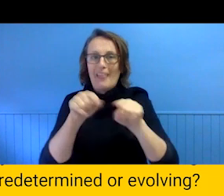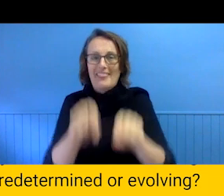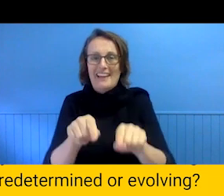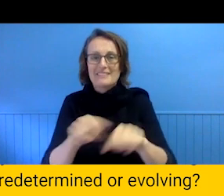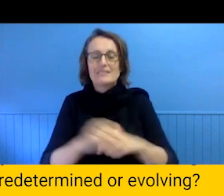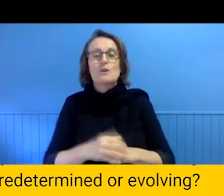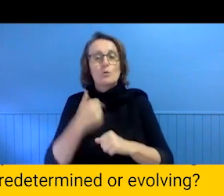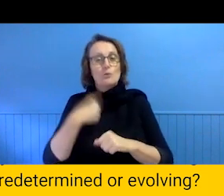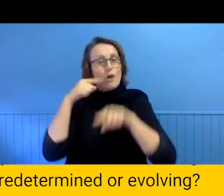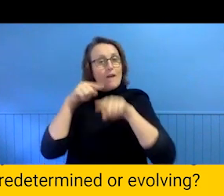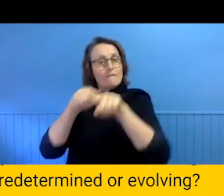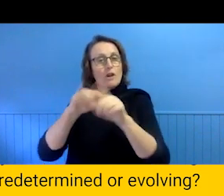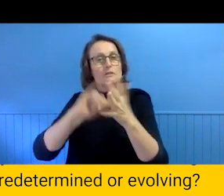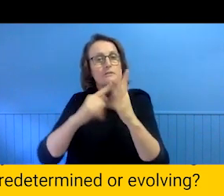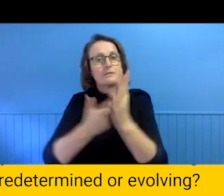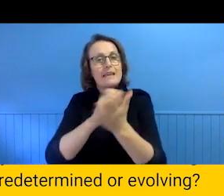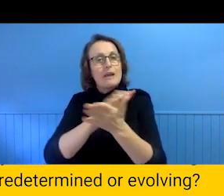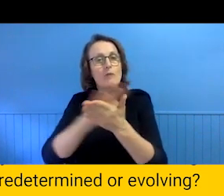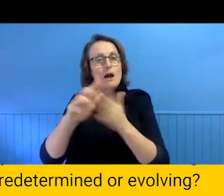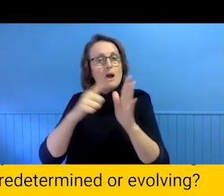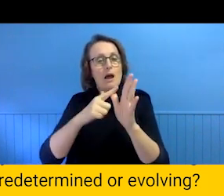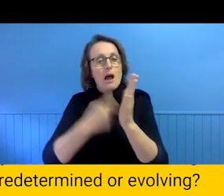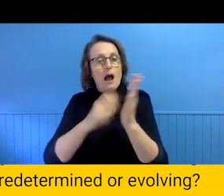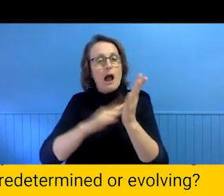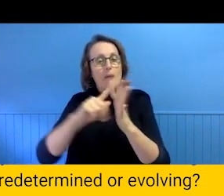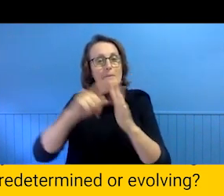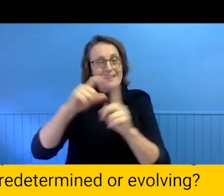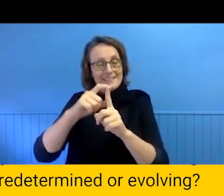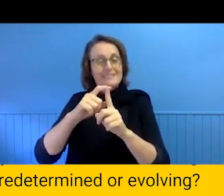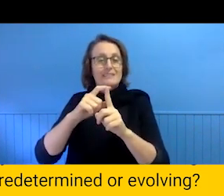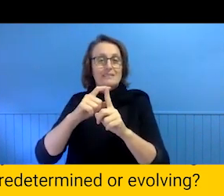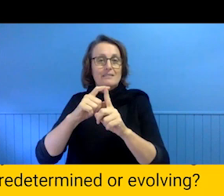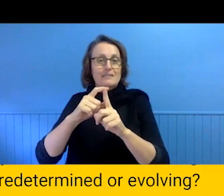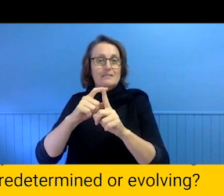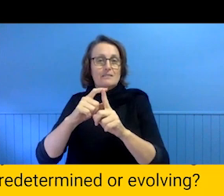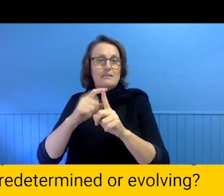ourselves with feminist thinkers like Laurent blant who do this to